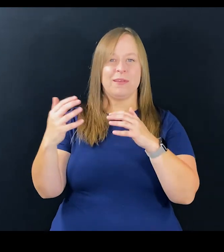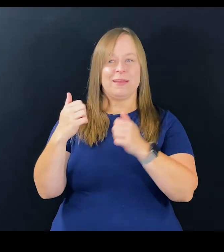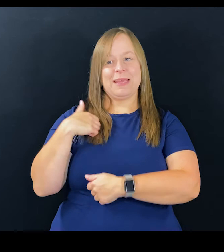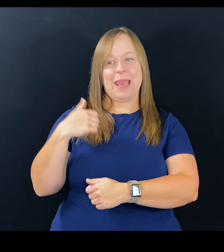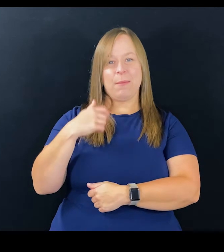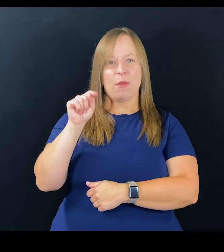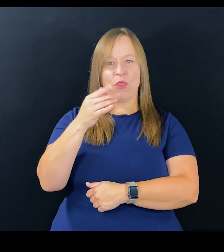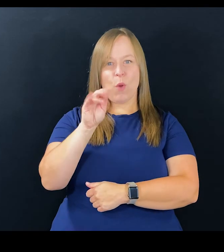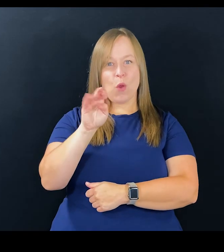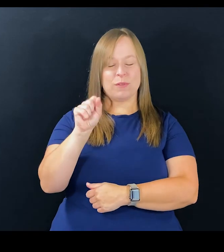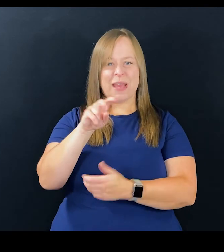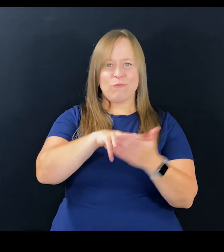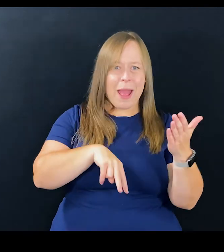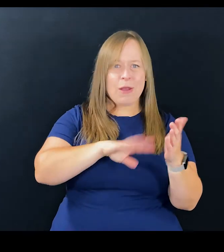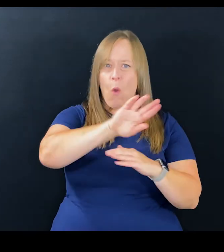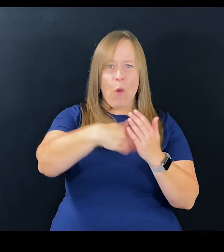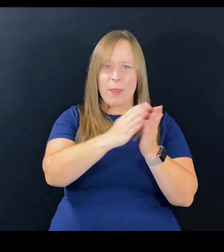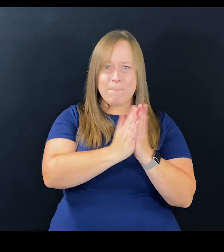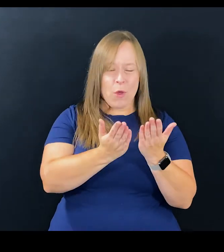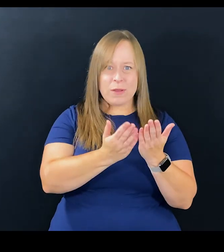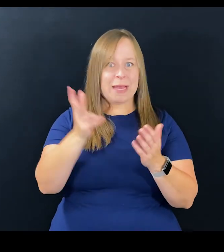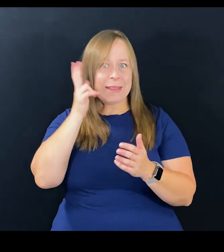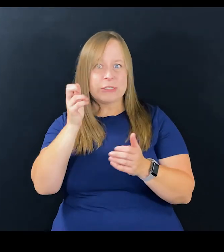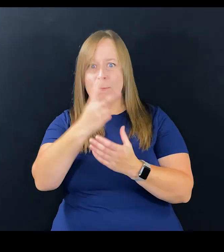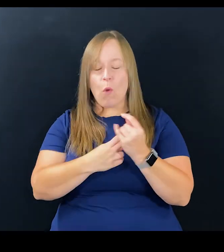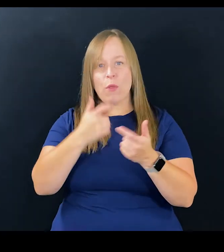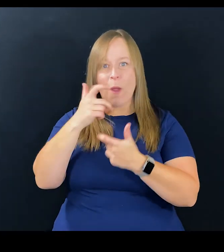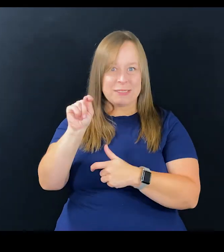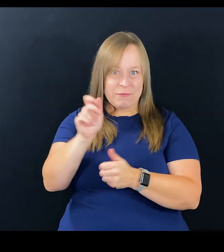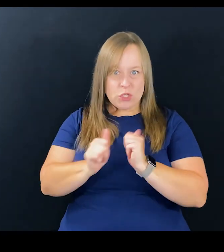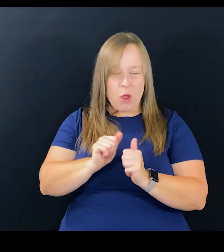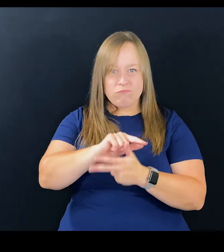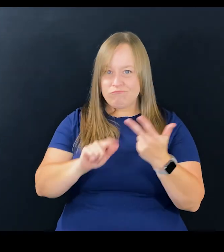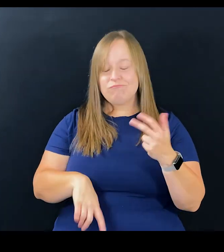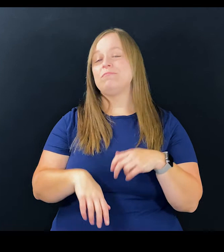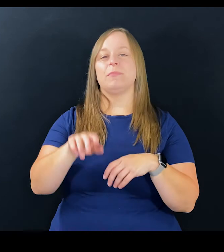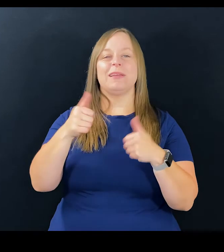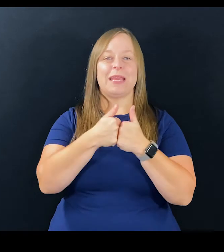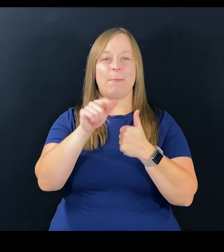You know, you go back to "Game of Thrones", and I listened to all and read all of the Game of Thrones books, both read and listened, and obviously watched the TV show,